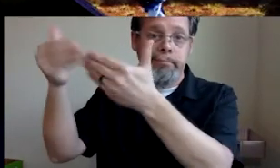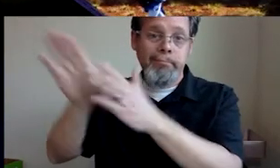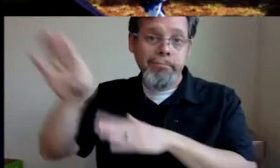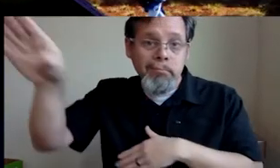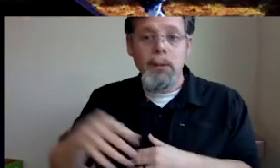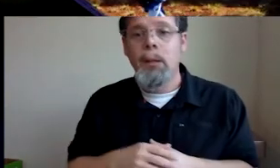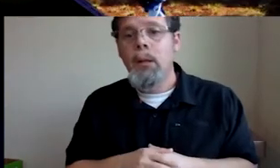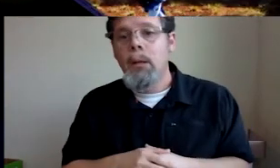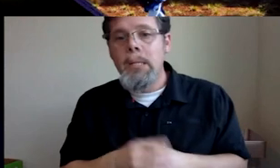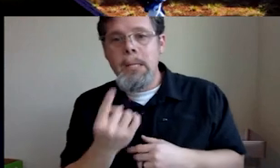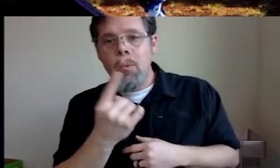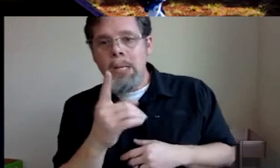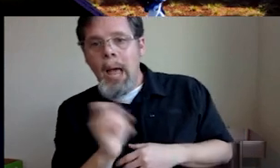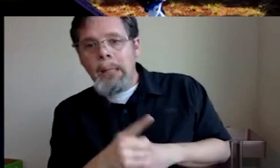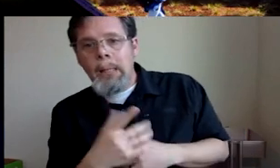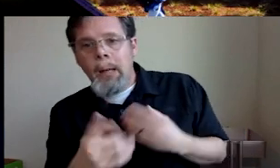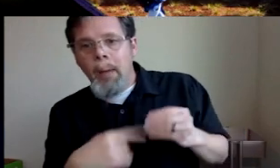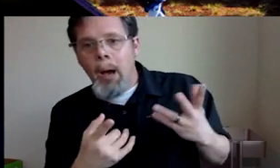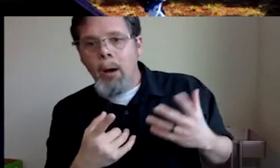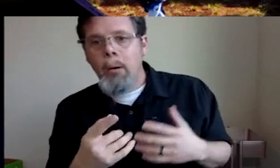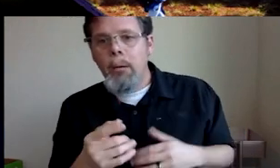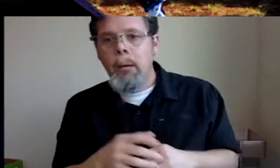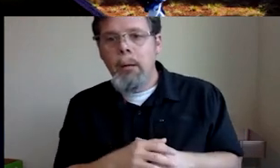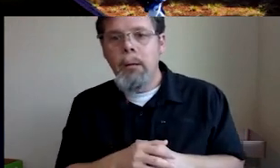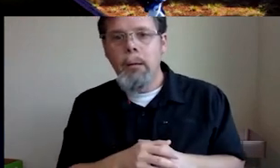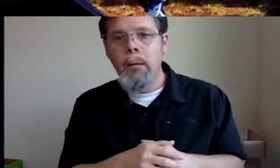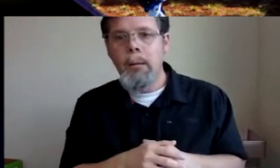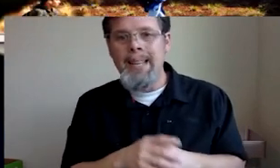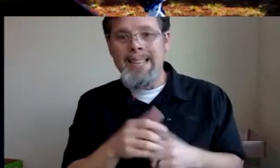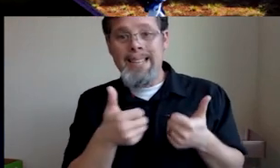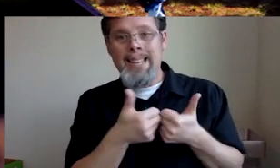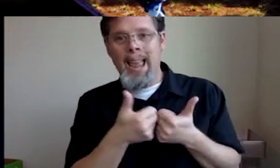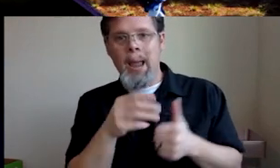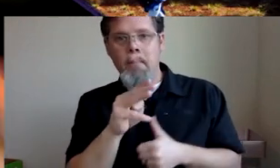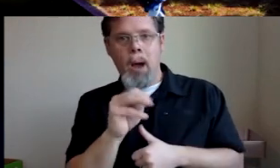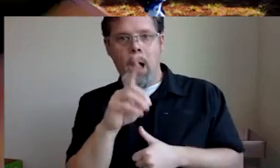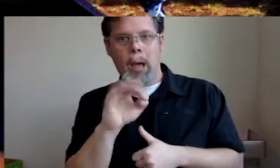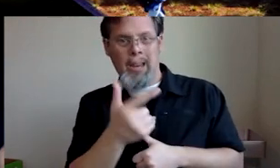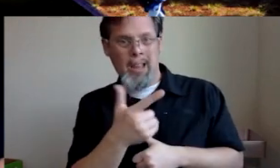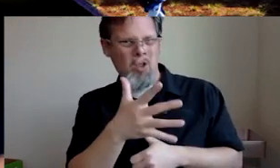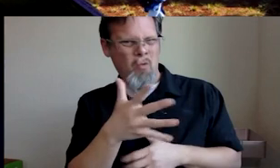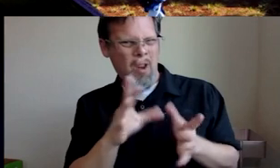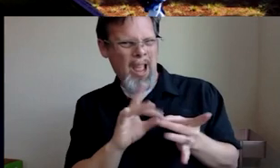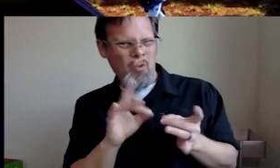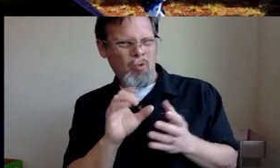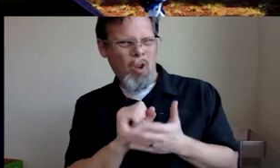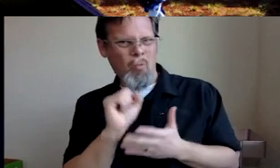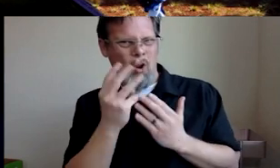someone's asking about, let's see, modding game, modding a level designing. But I think you already answered the software tools. Natalie has a